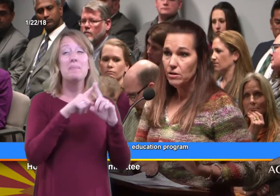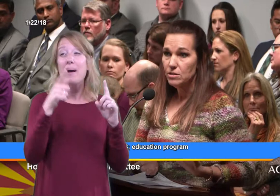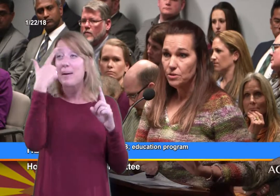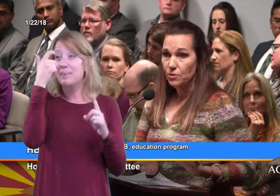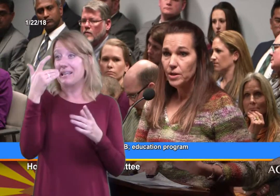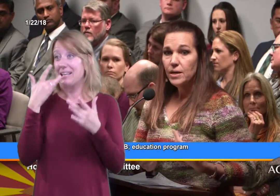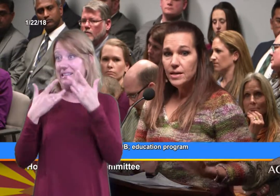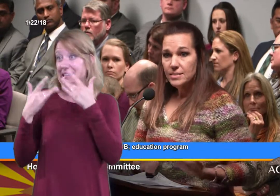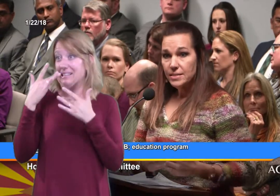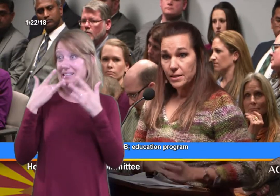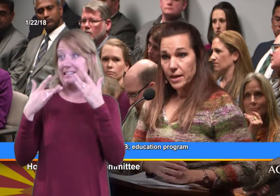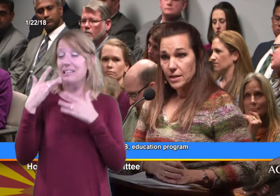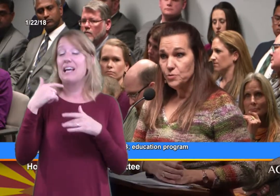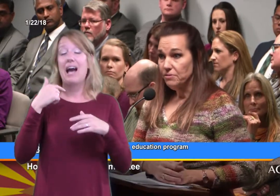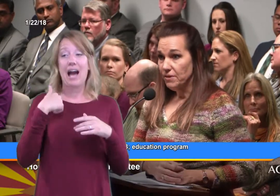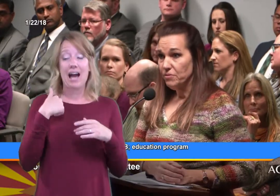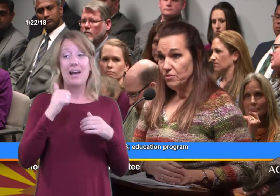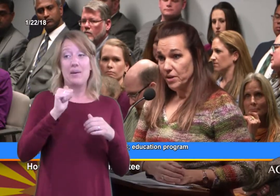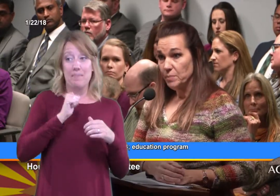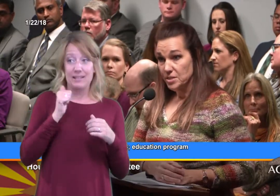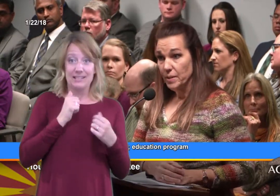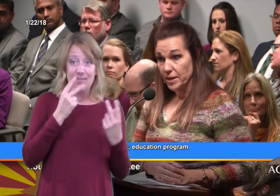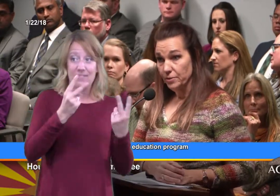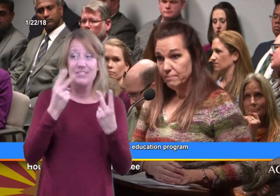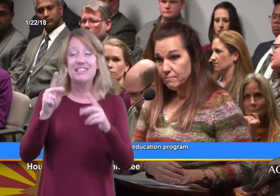I also see 25 different families on my own.